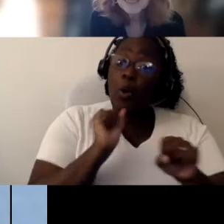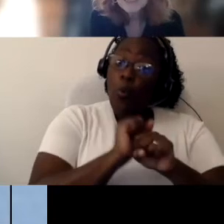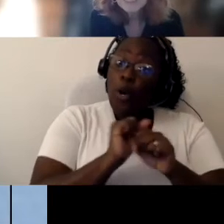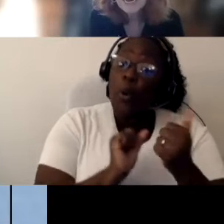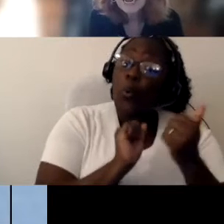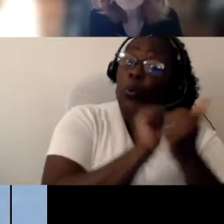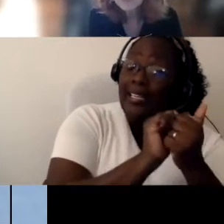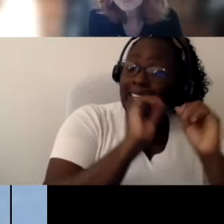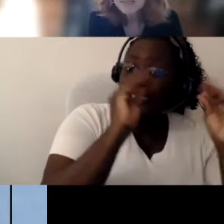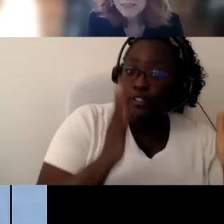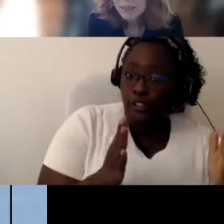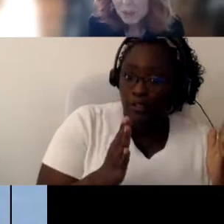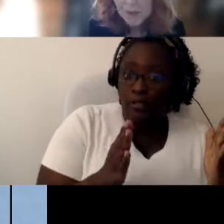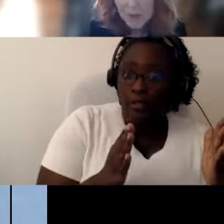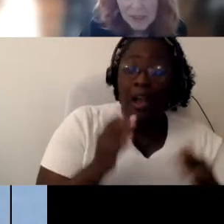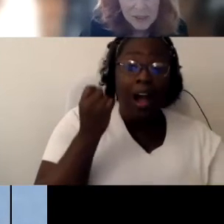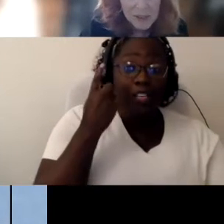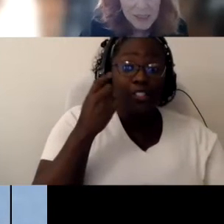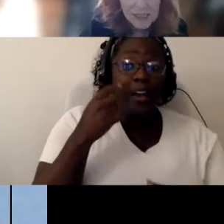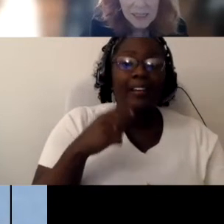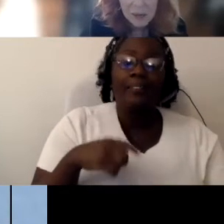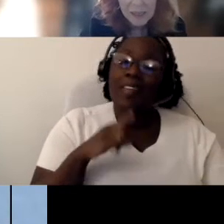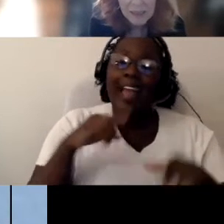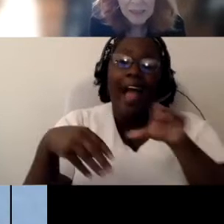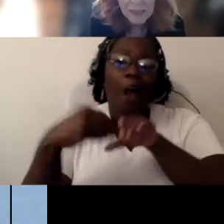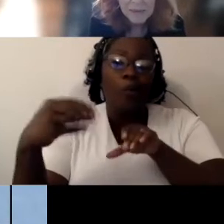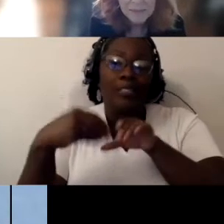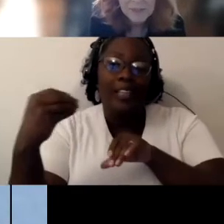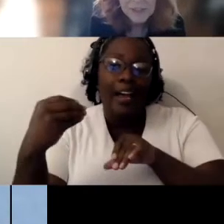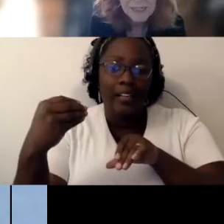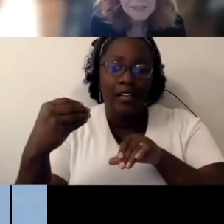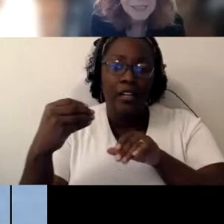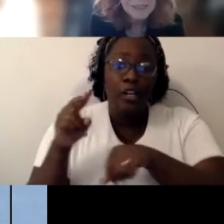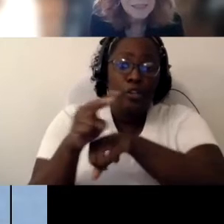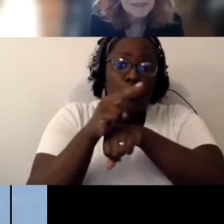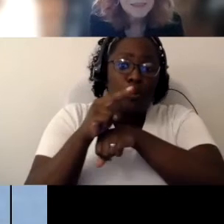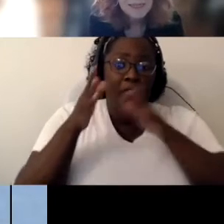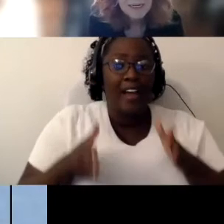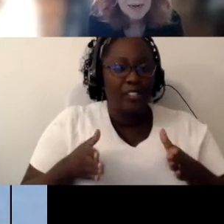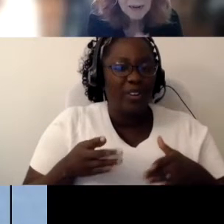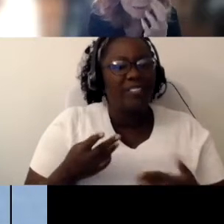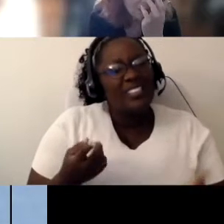But they have an outside supervisor so that's the only difference I’ve seen there